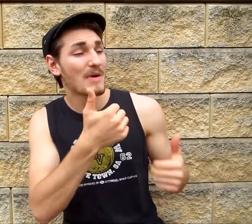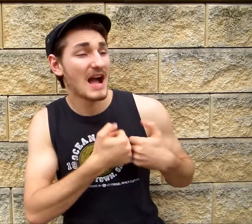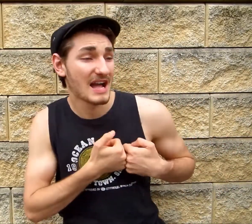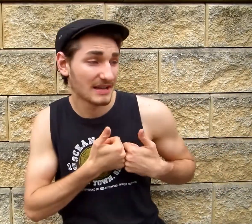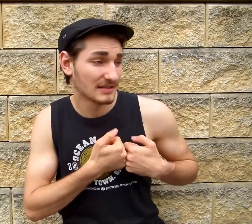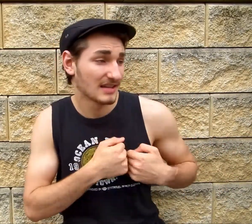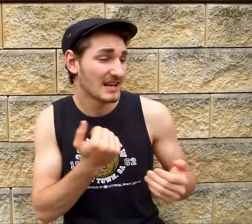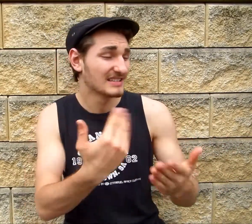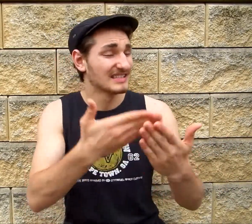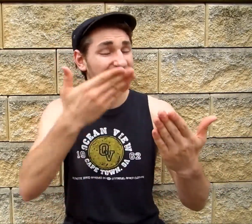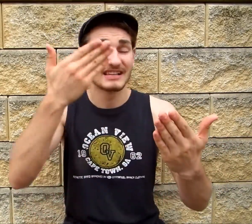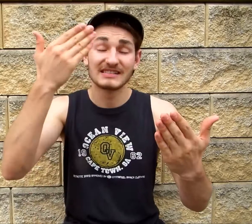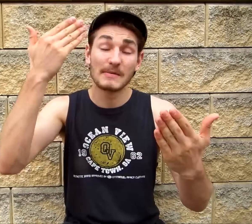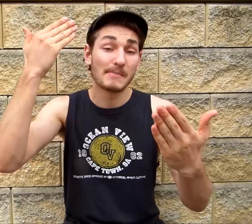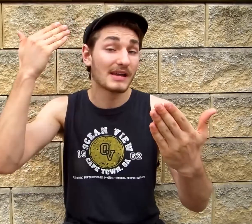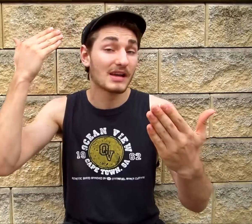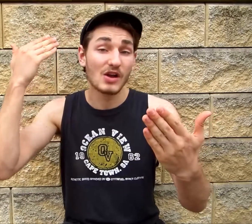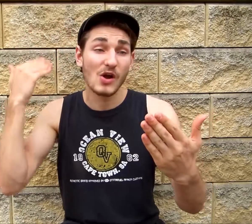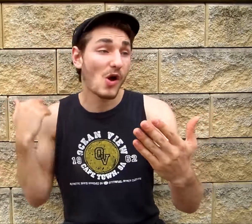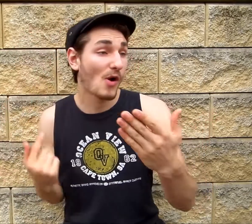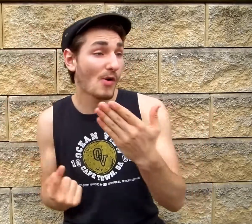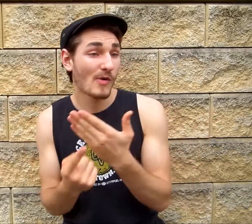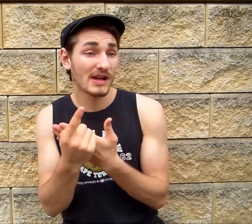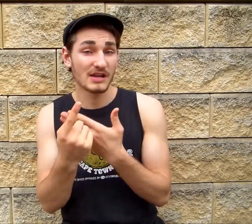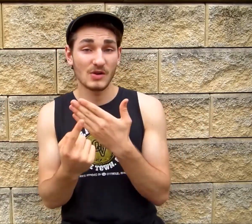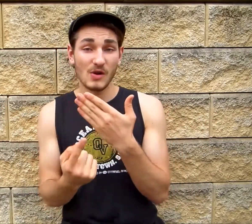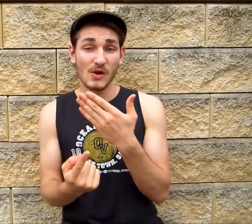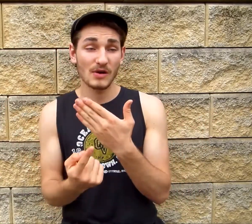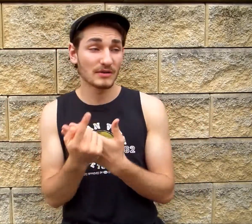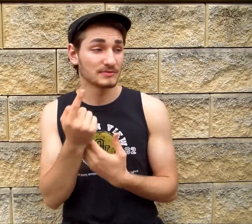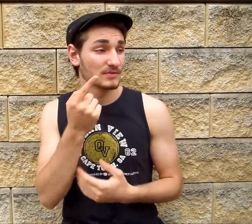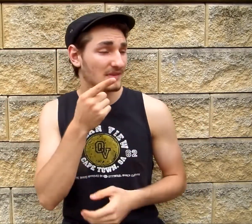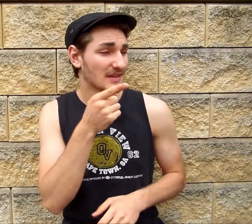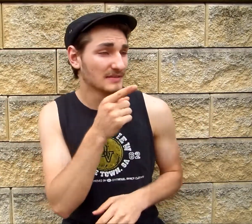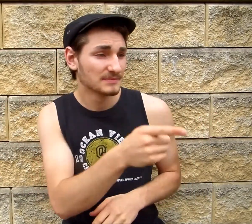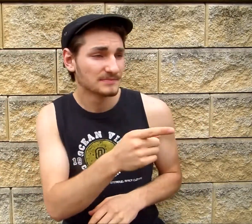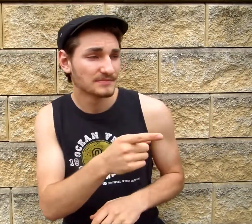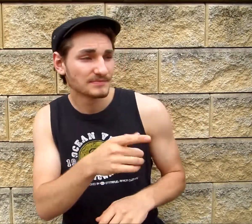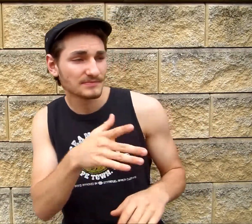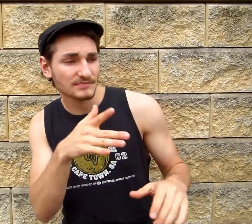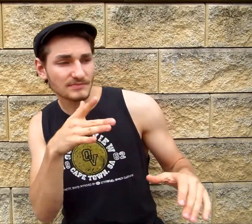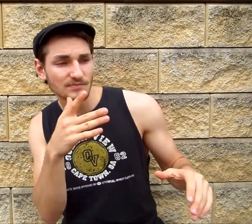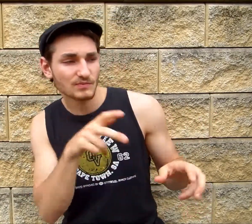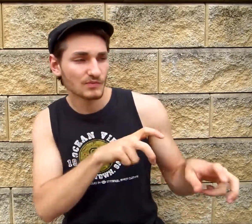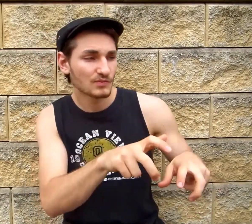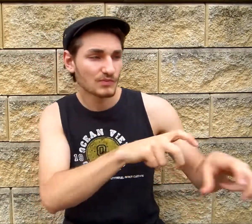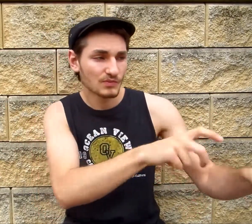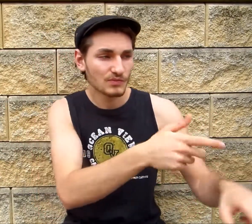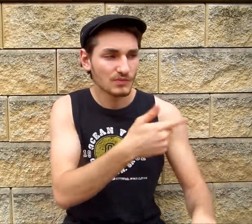How long has this been goin' on? You've been actin' so shady